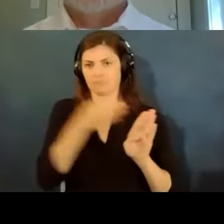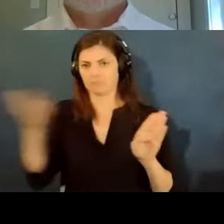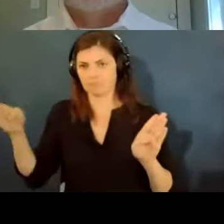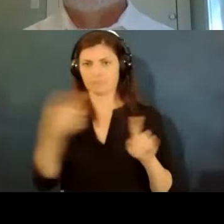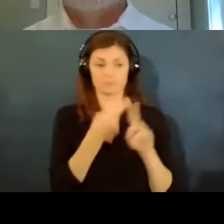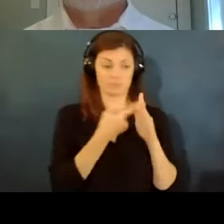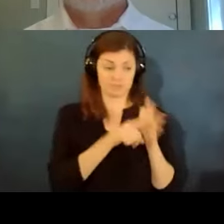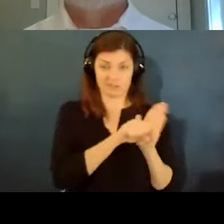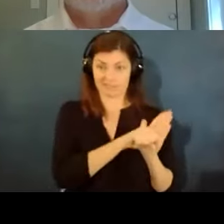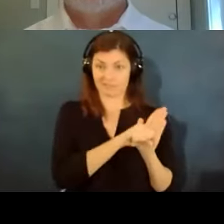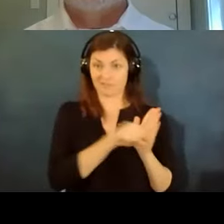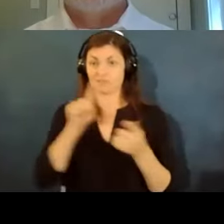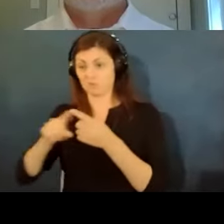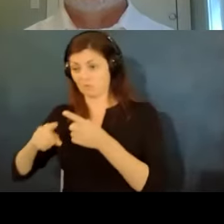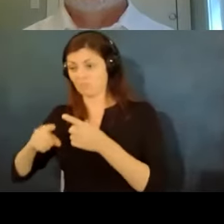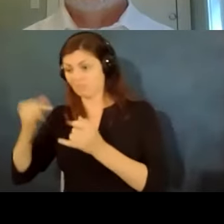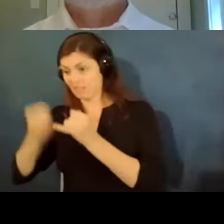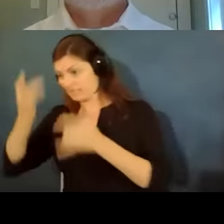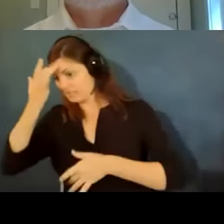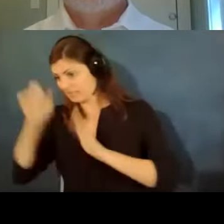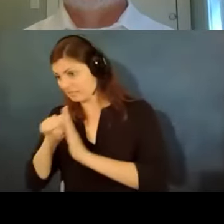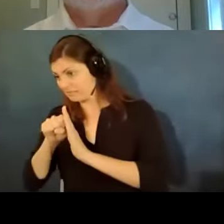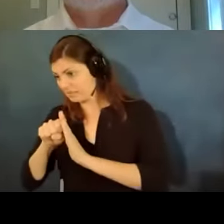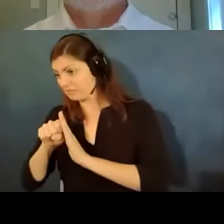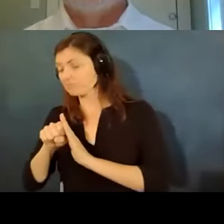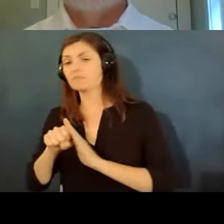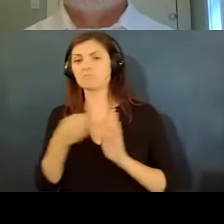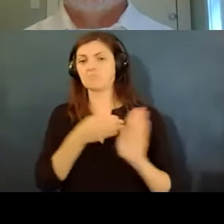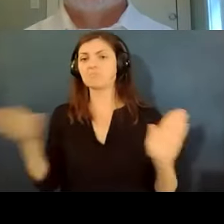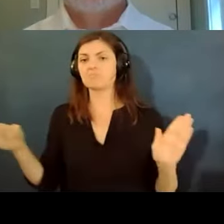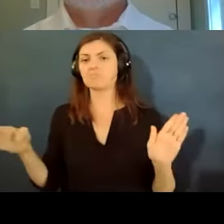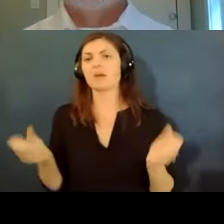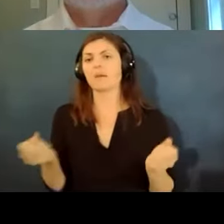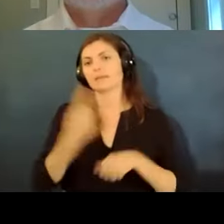this is on the cdc website and so employers can do the testing but they shouldn't be